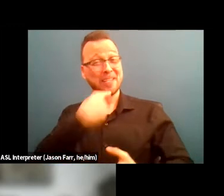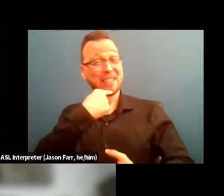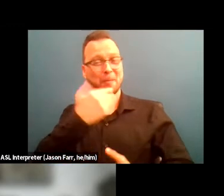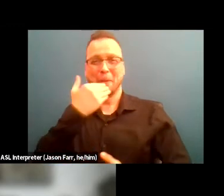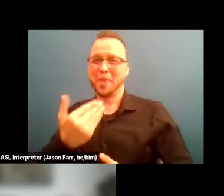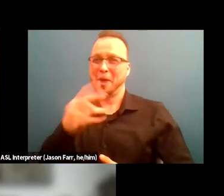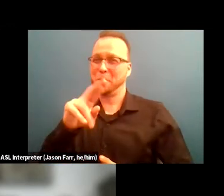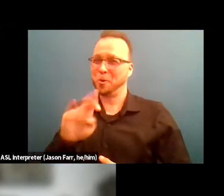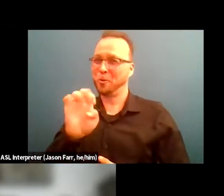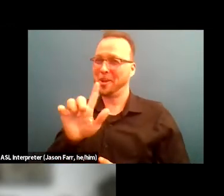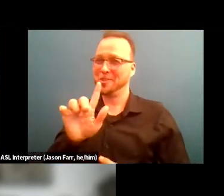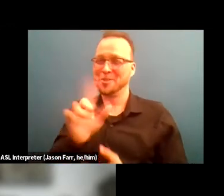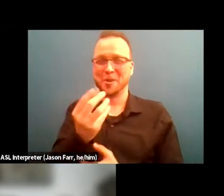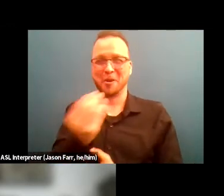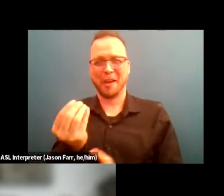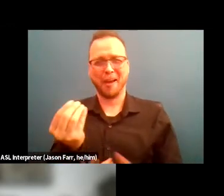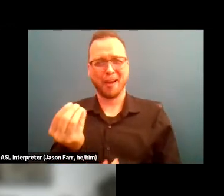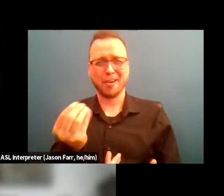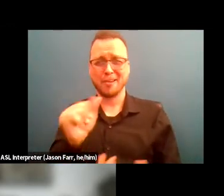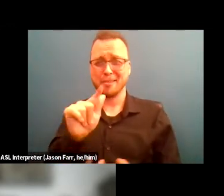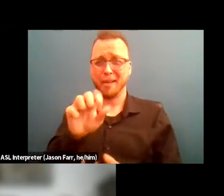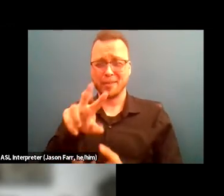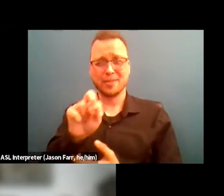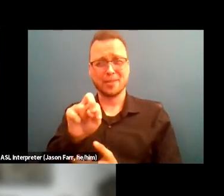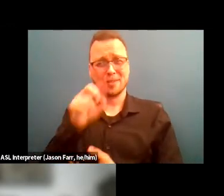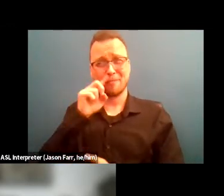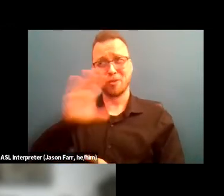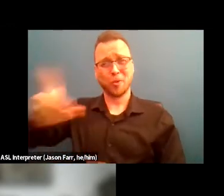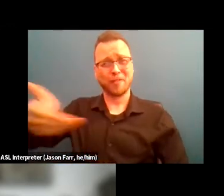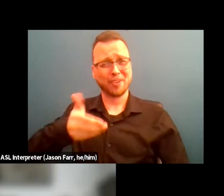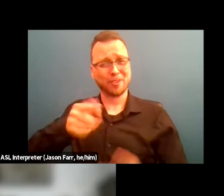and Allison for inviting us here today, so next slide.